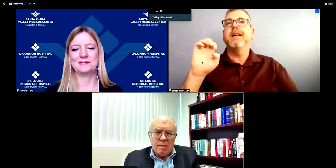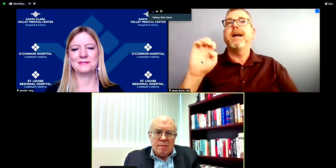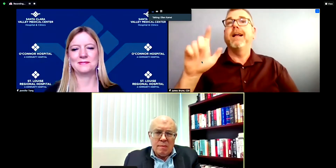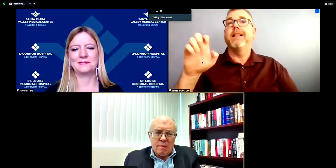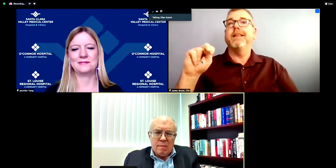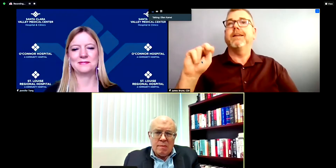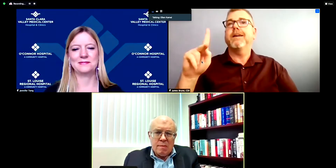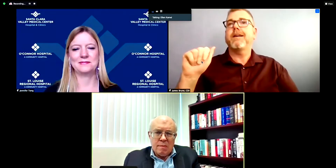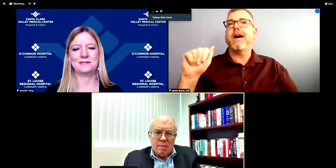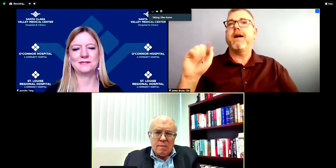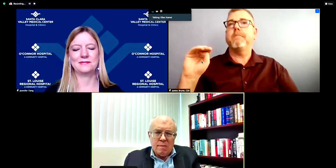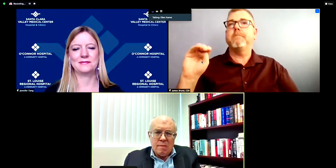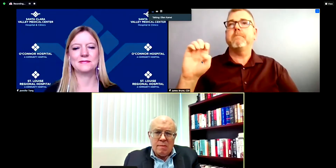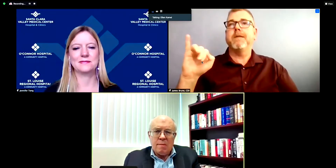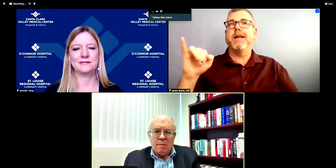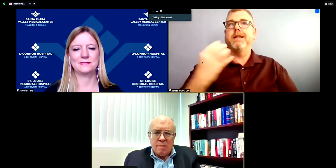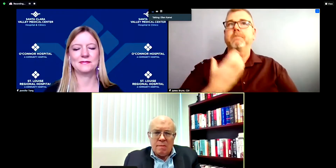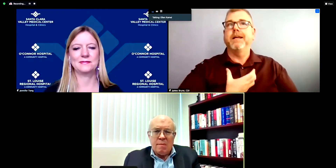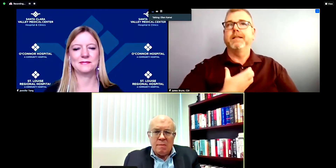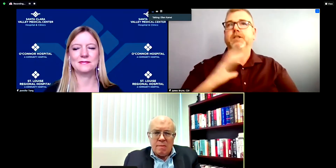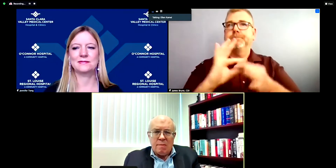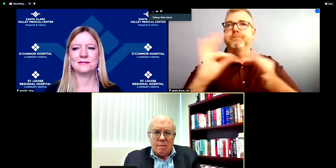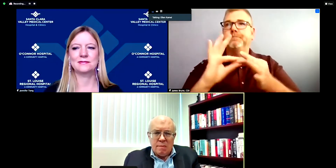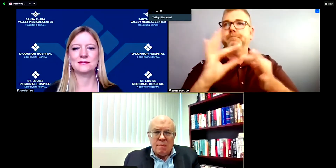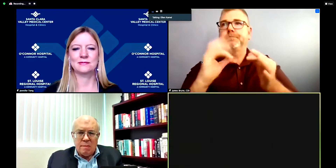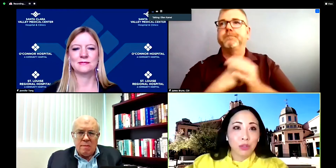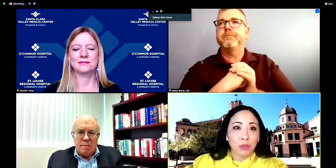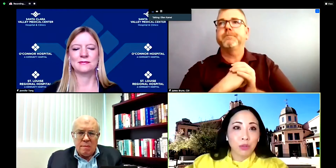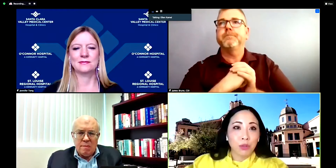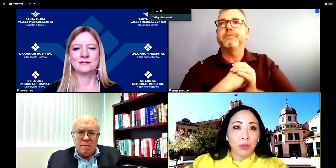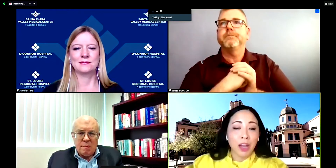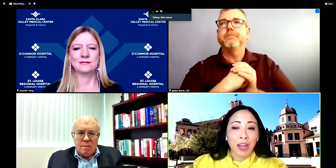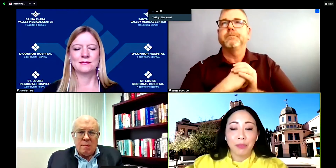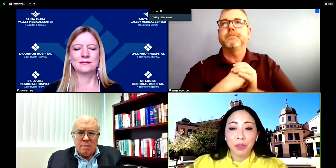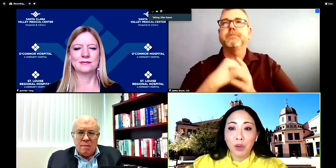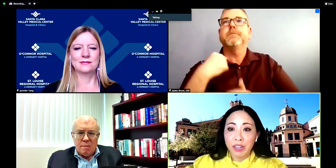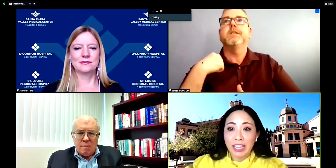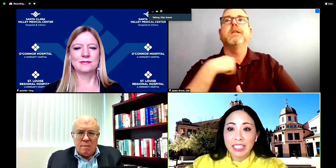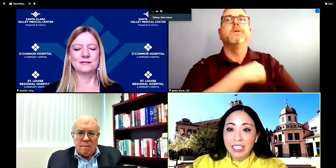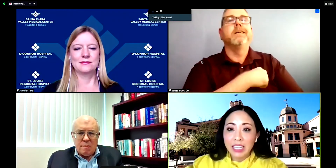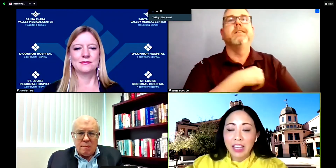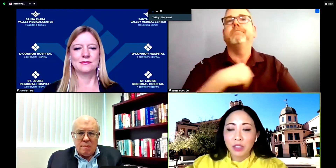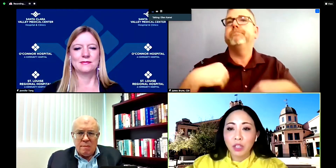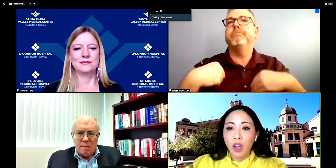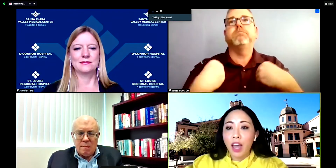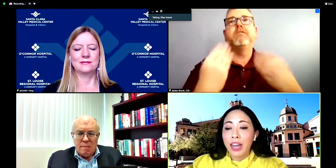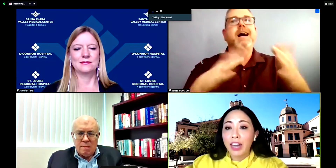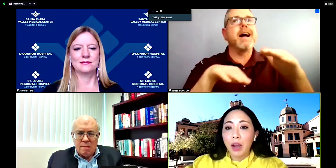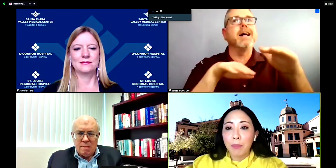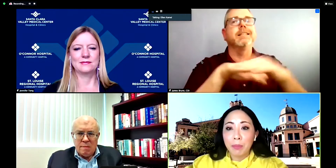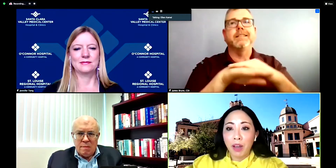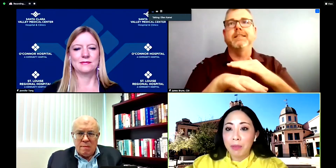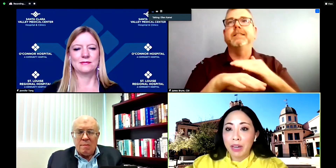providing access, you know whether that be access to um COVID-19 tests, and now people have been